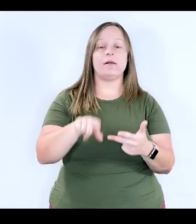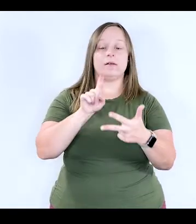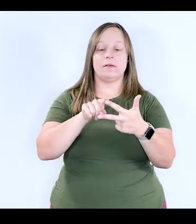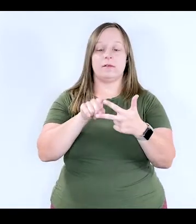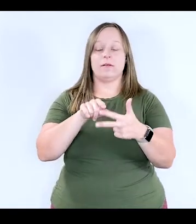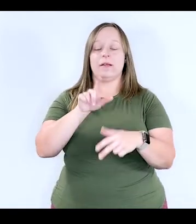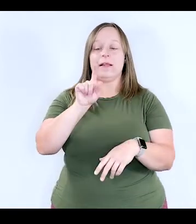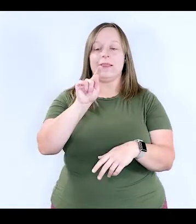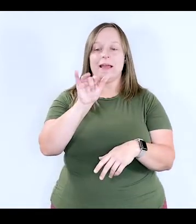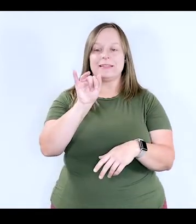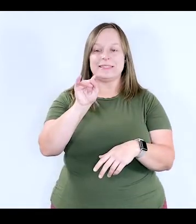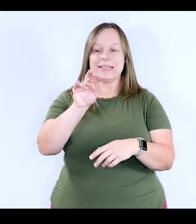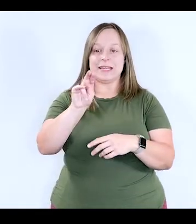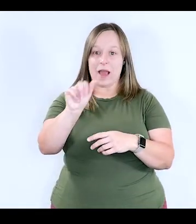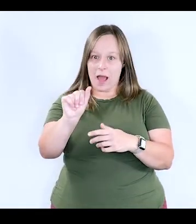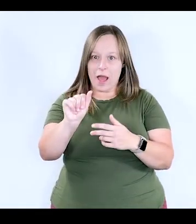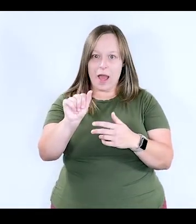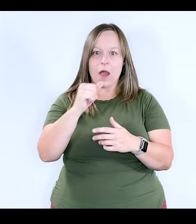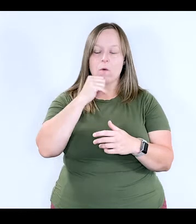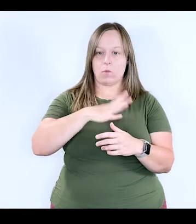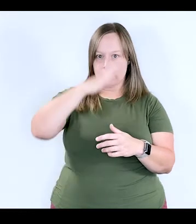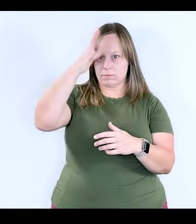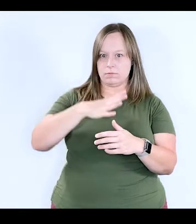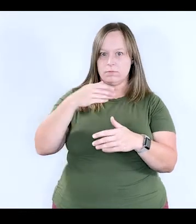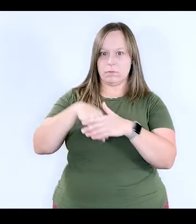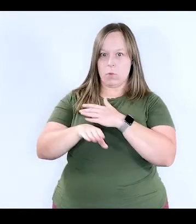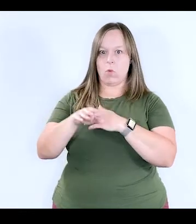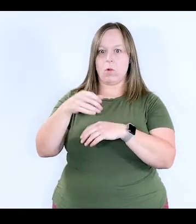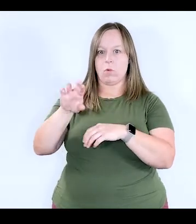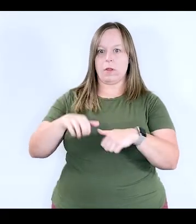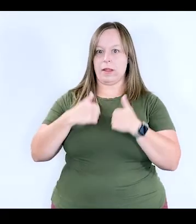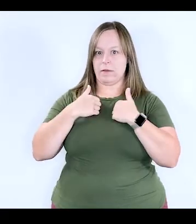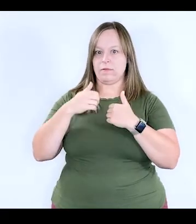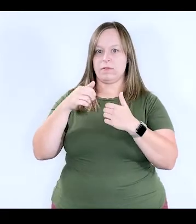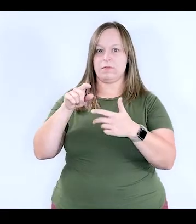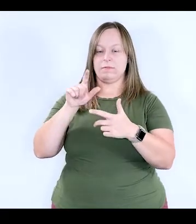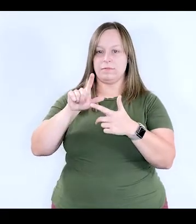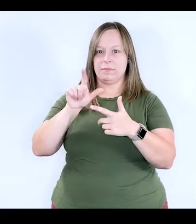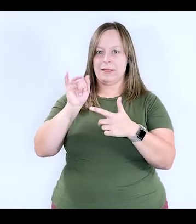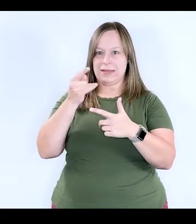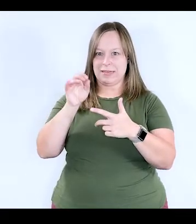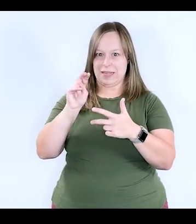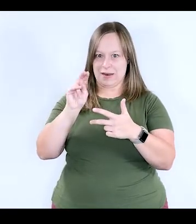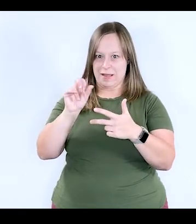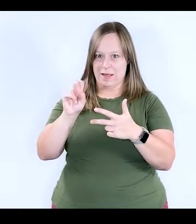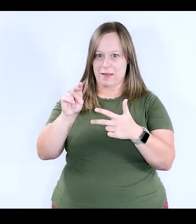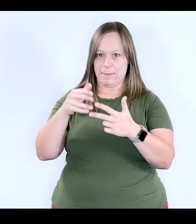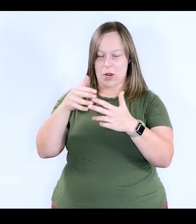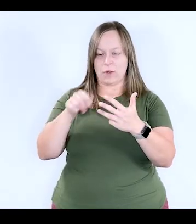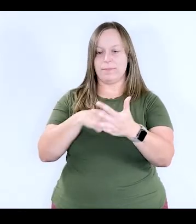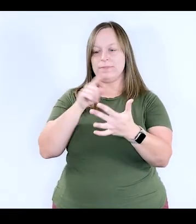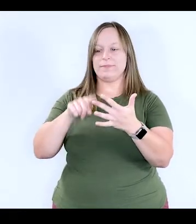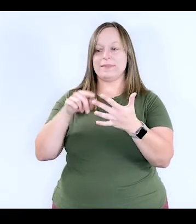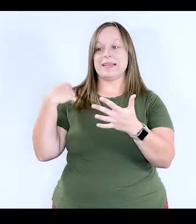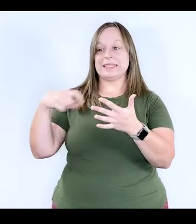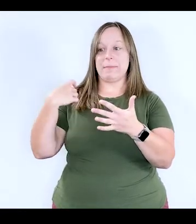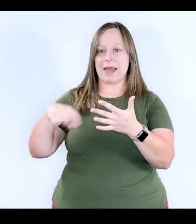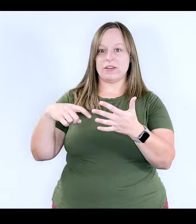Latina is a woman or girl who is native of Latin America. Hispanic is someone who derives from